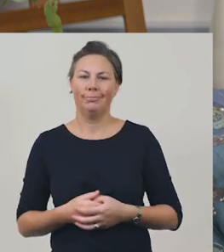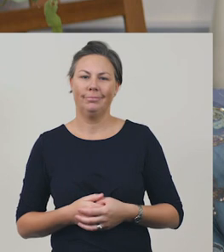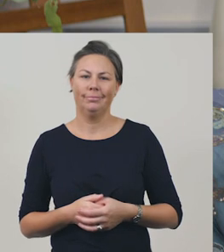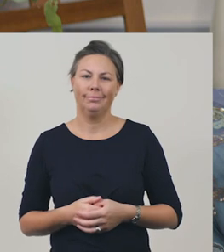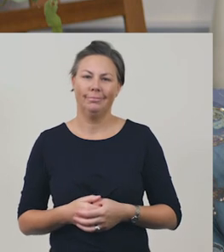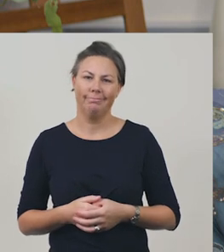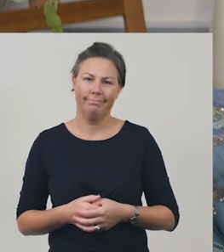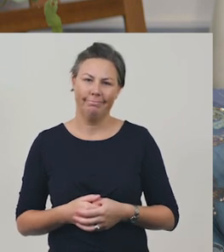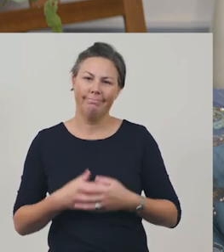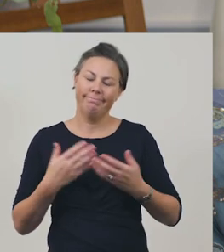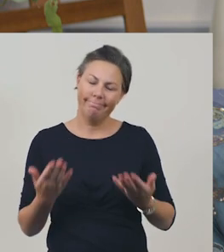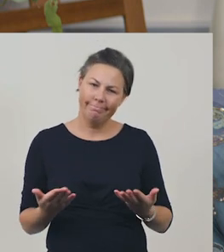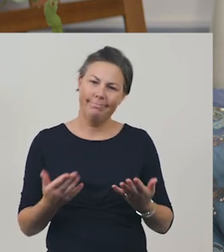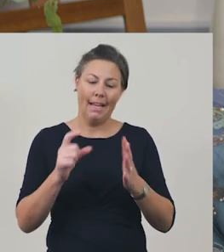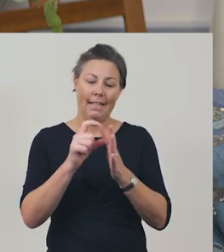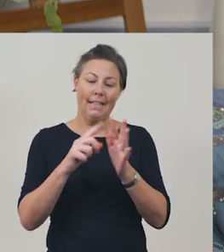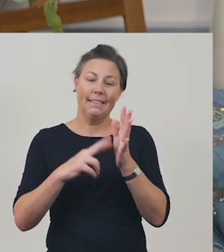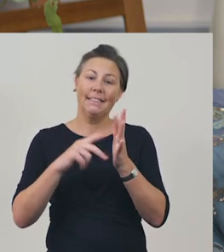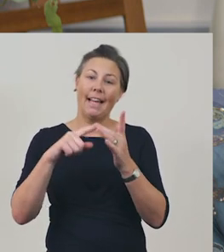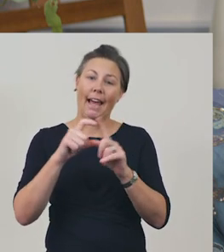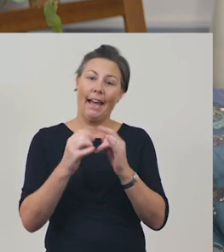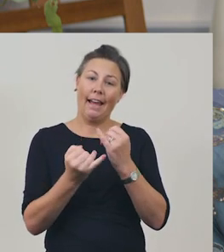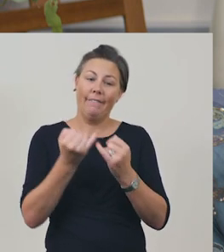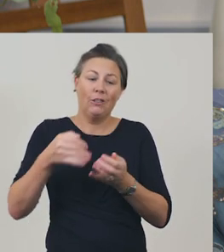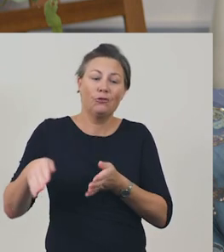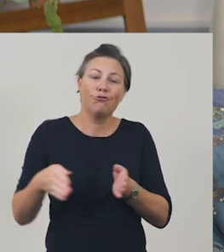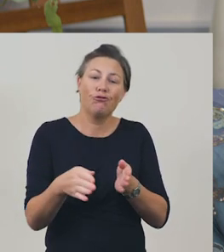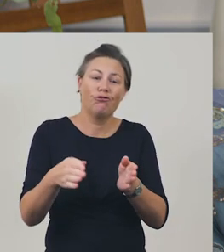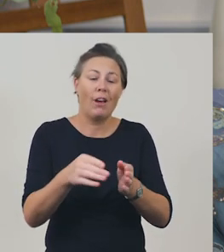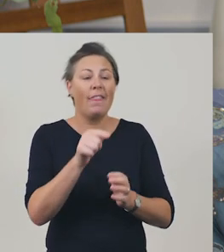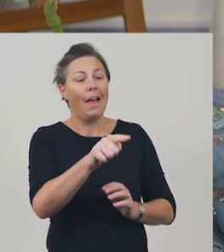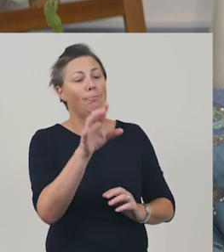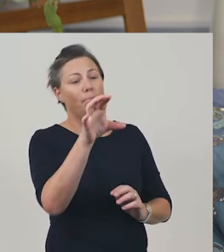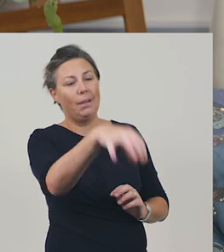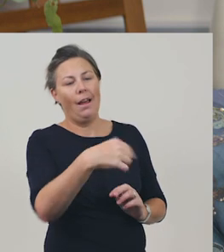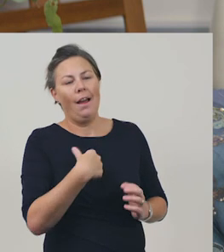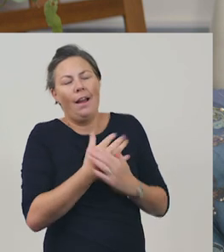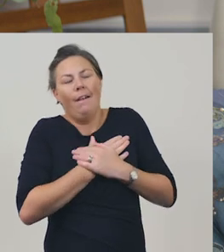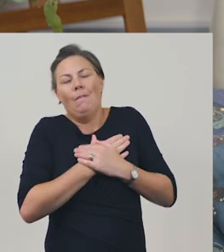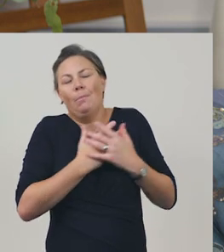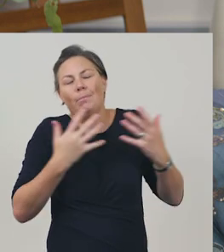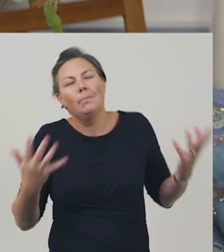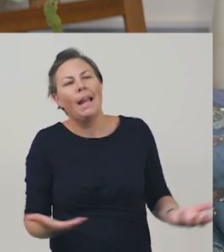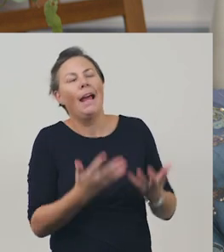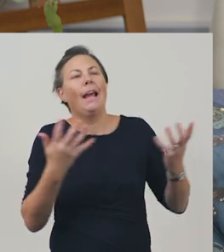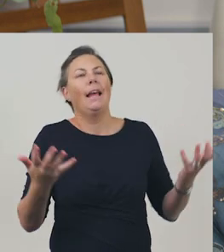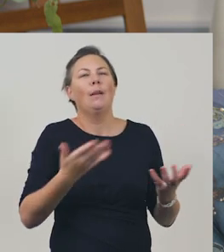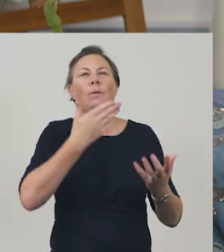David’s Creek. There’s a place I love to play, where the air is cool and clean.